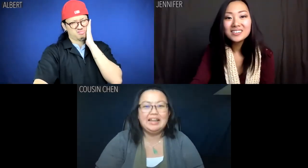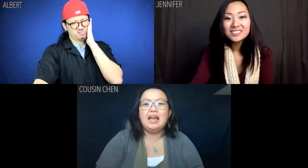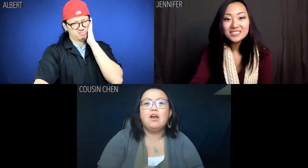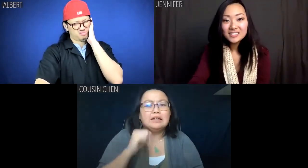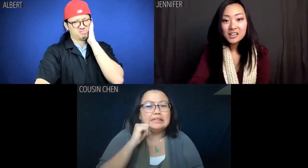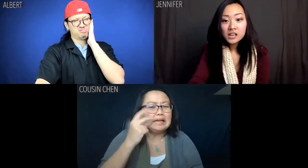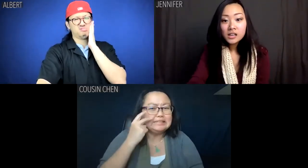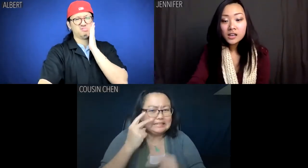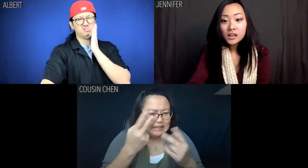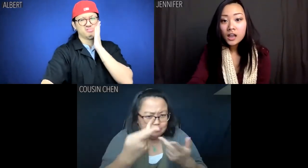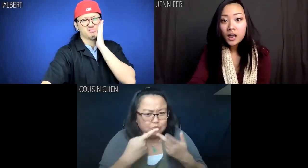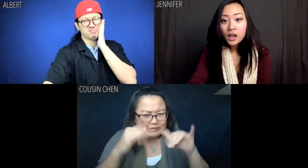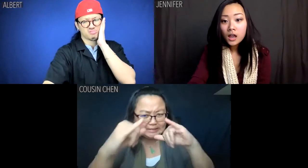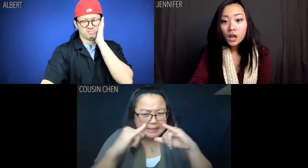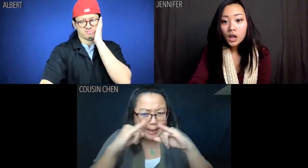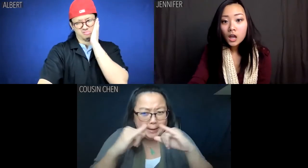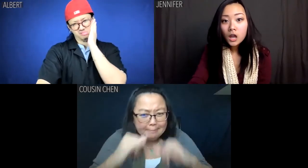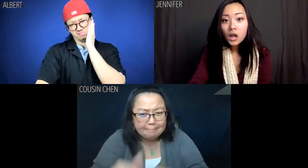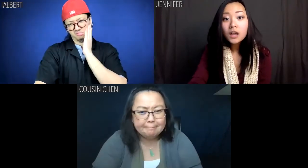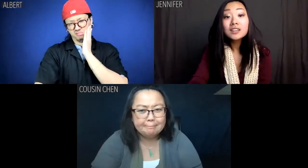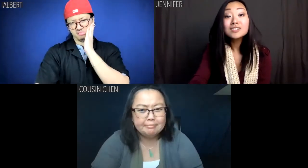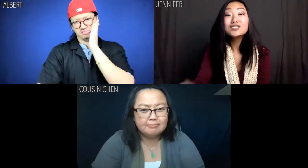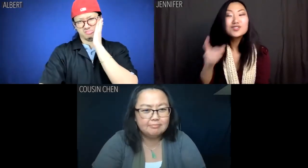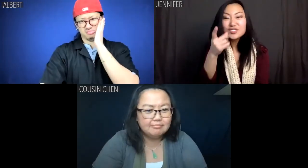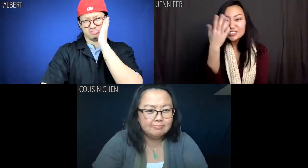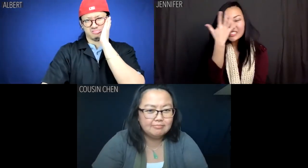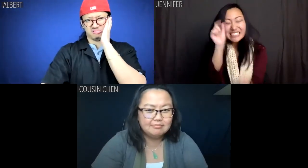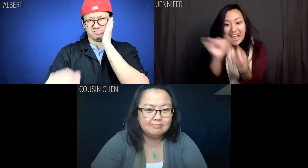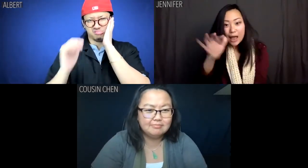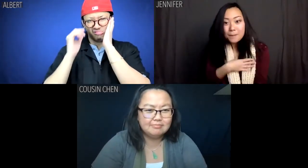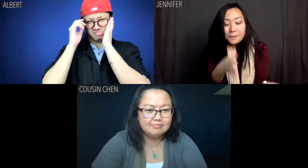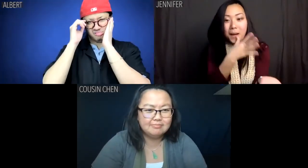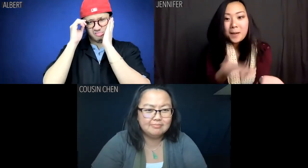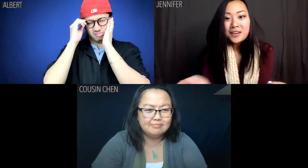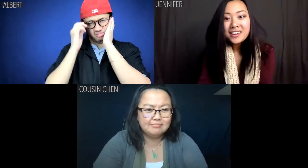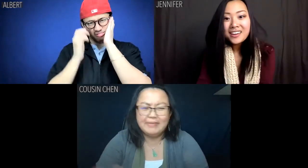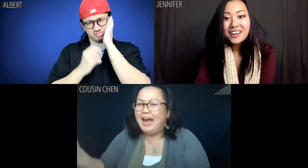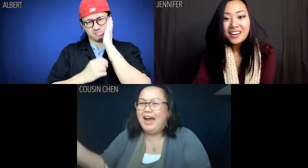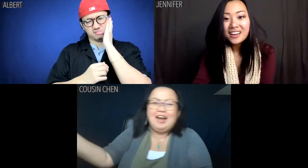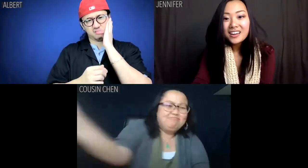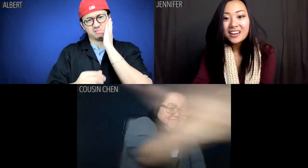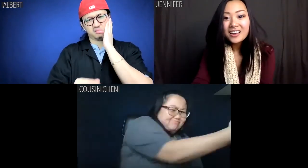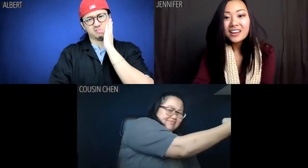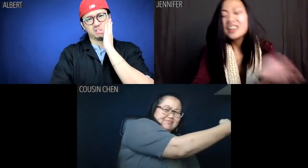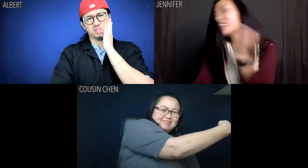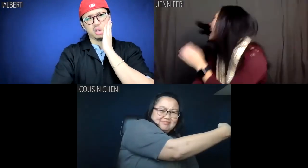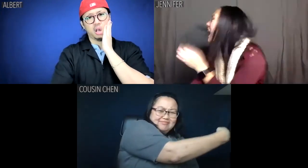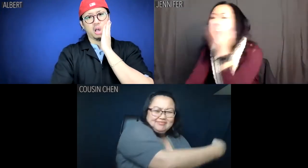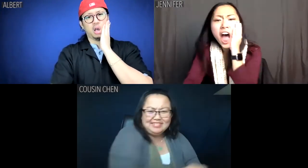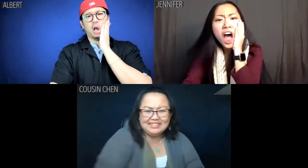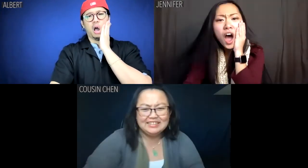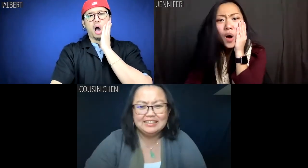Cousin Chen: Don't you see the resemblance? Jennifer: Oh totally. You look just like our mother! Jennifer: Ow.